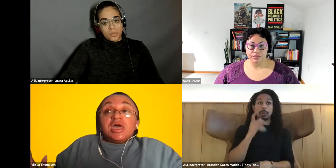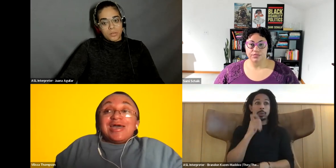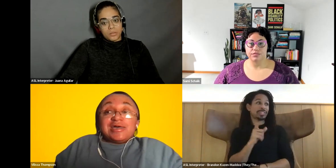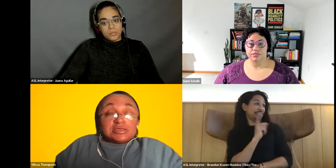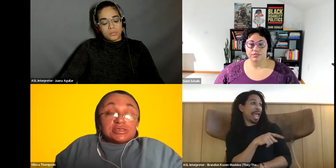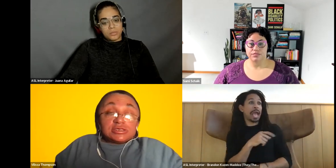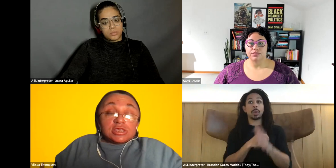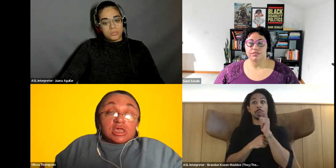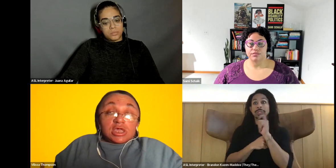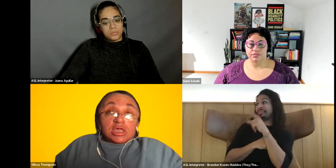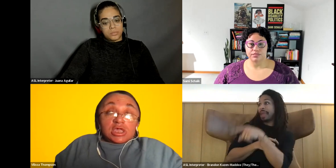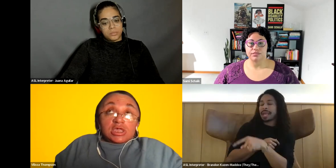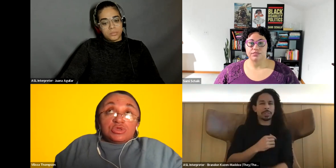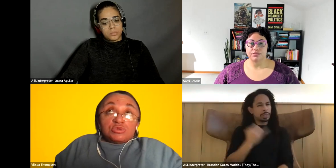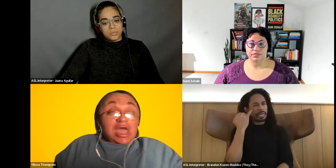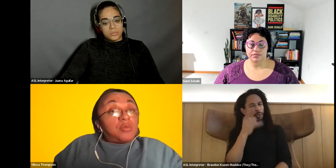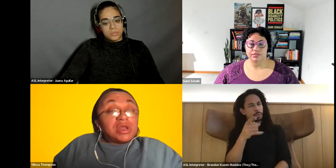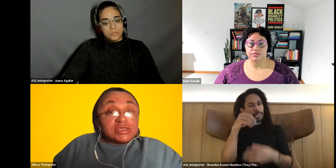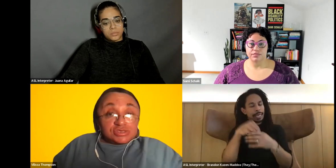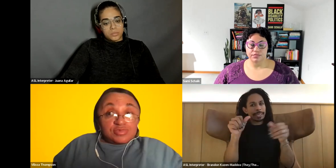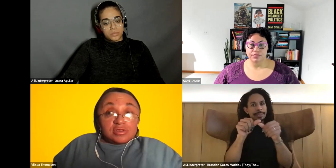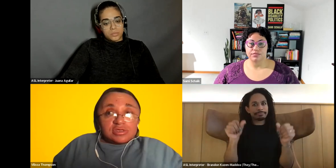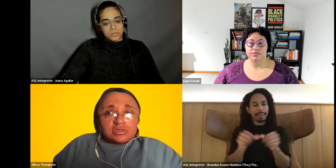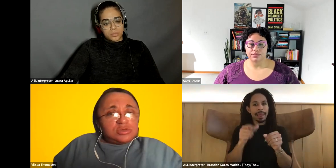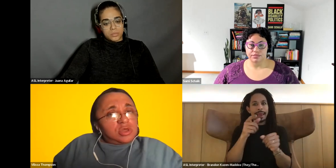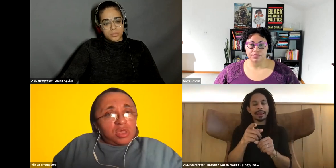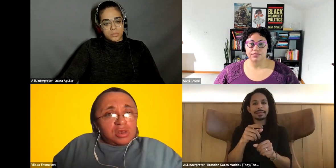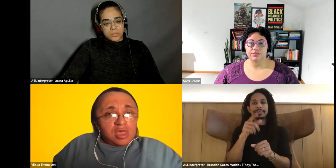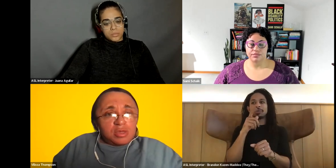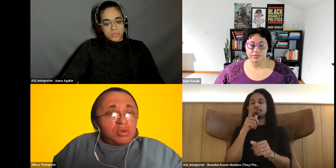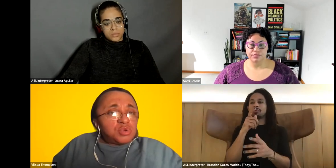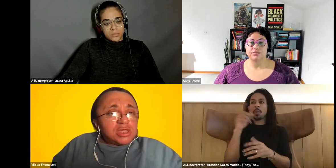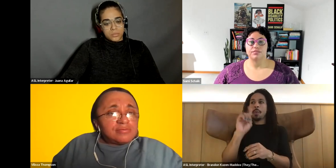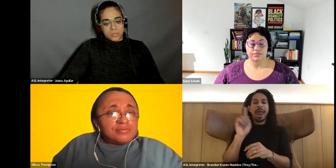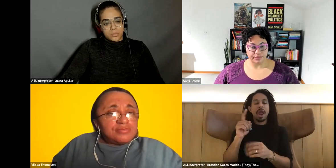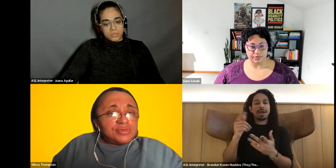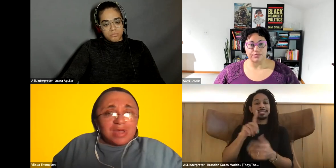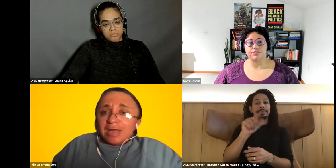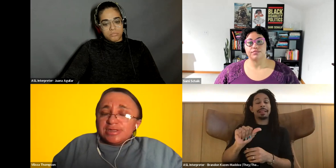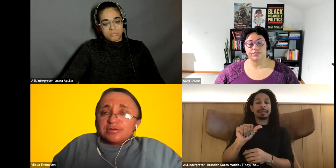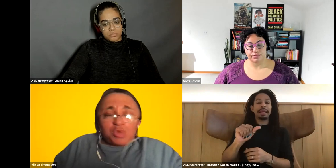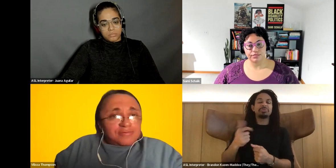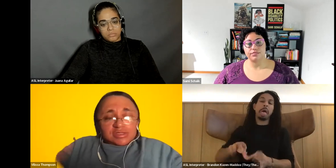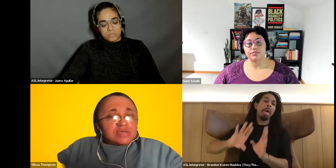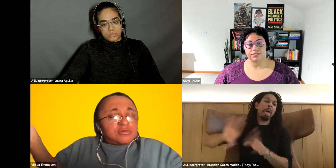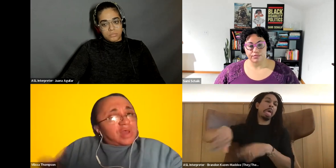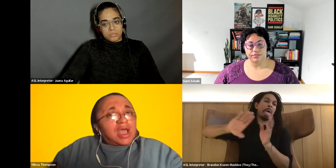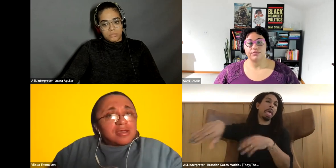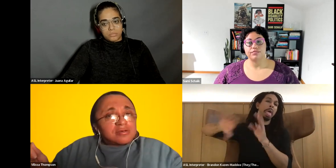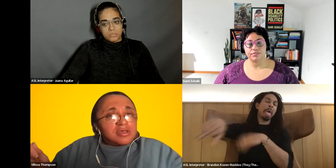has. Vilissa Thompson: you know, downplayed disability that then you don't want to look at the only one you know. I'm here waving a disabled flag